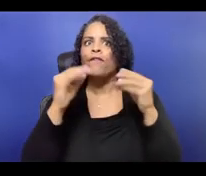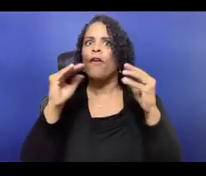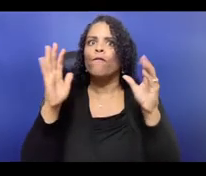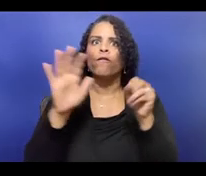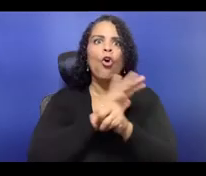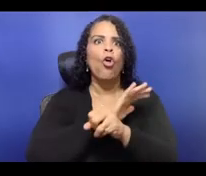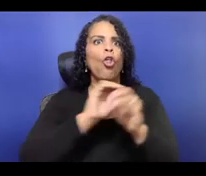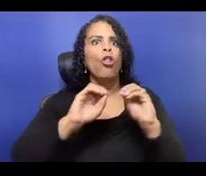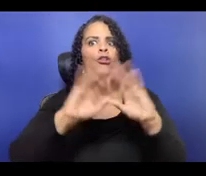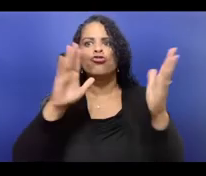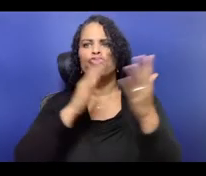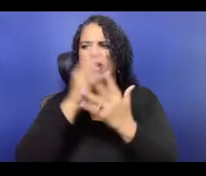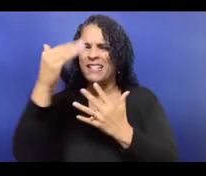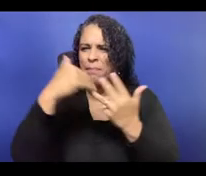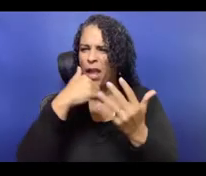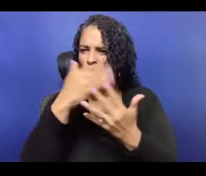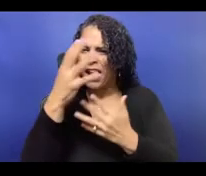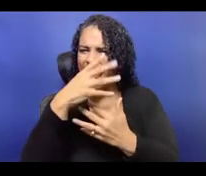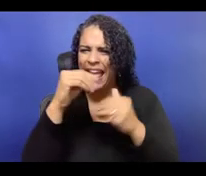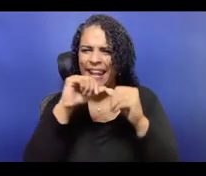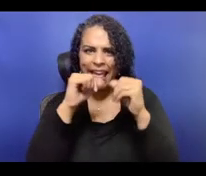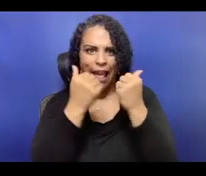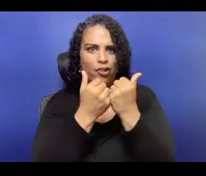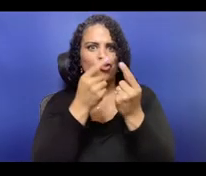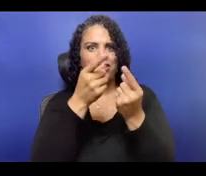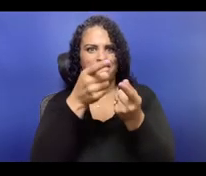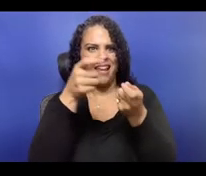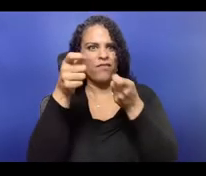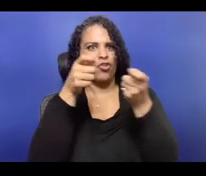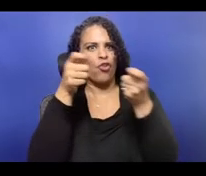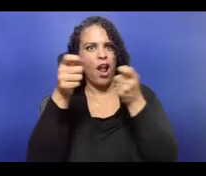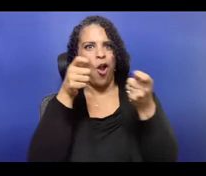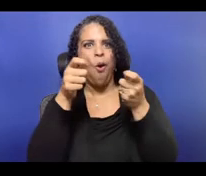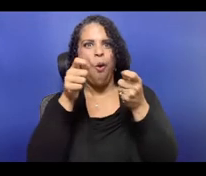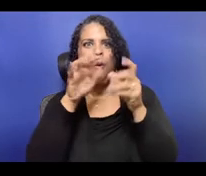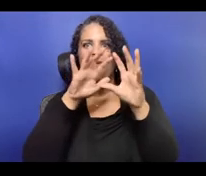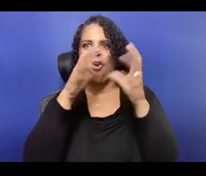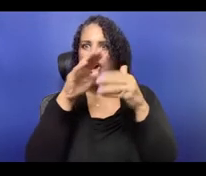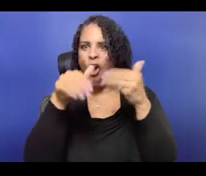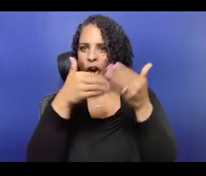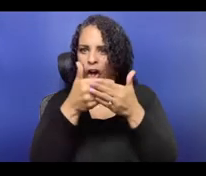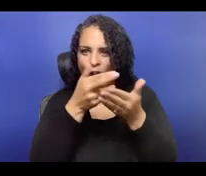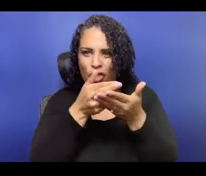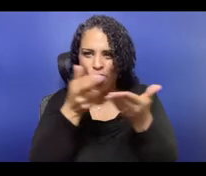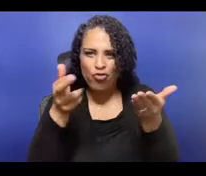Love that, ooh! Okay, great, so what we're gonna do right now